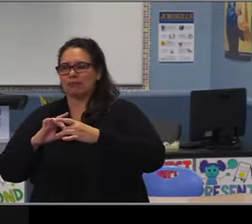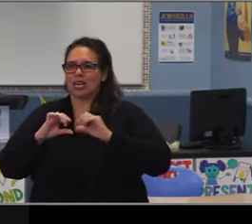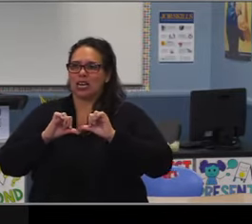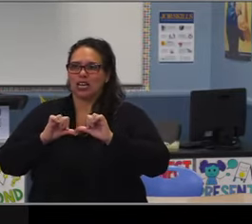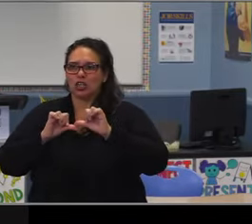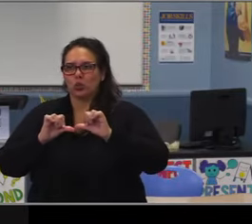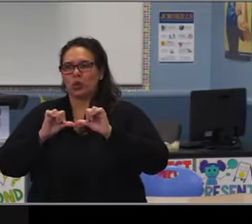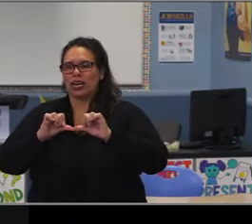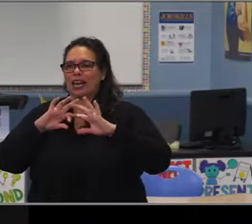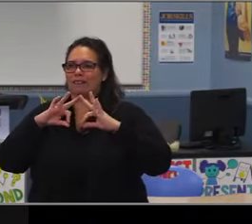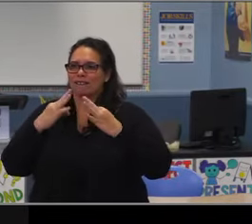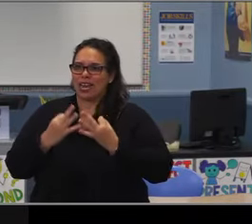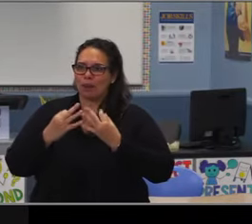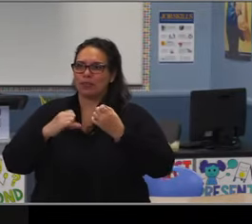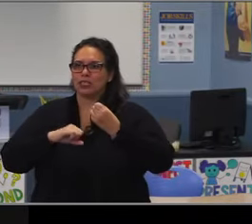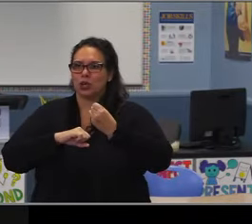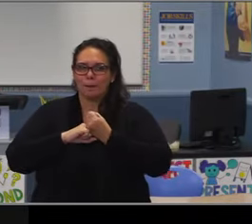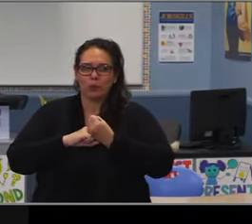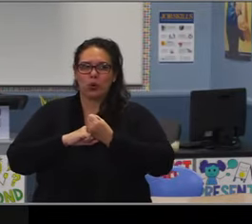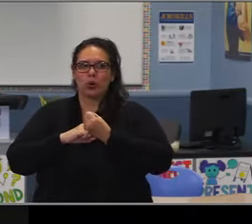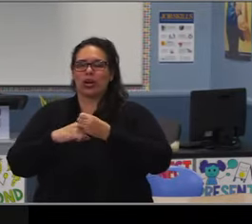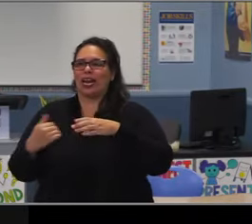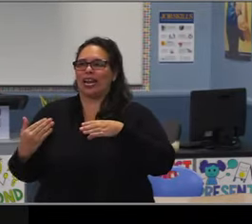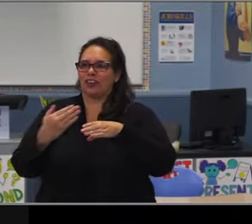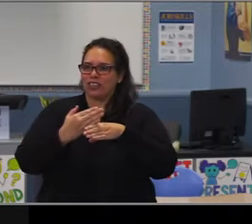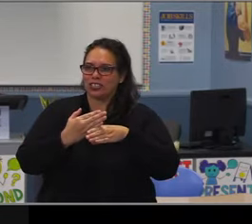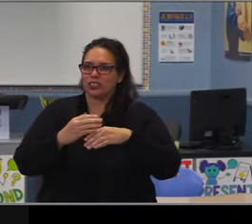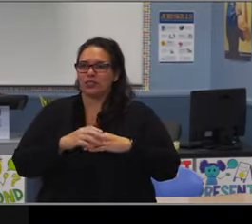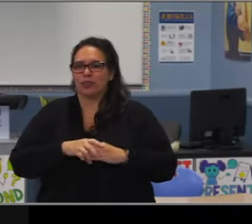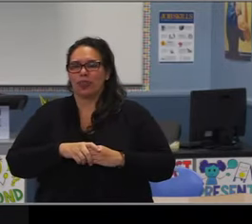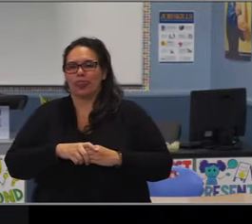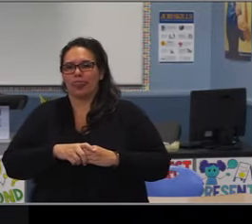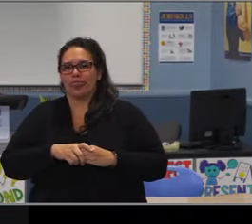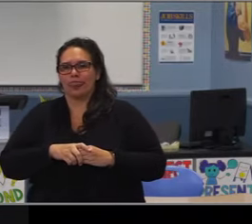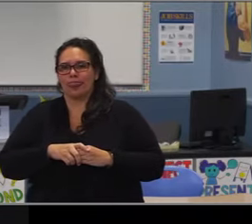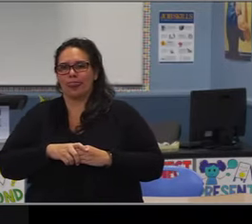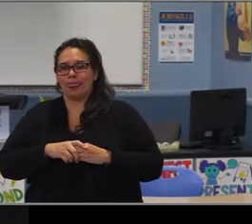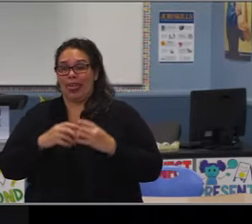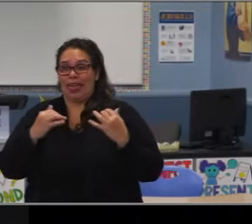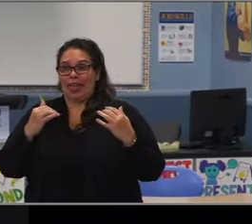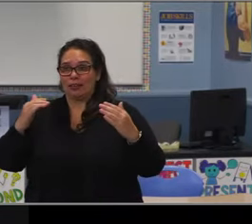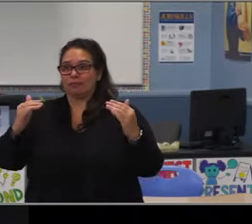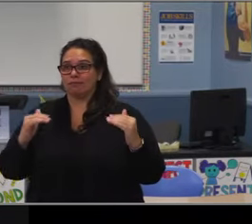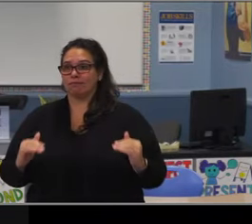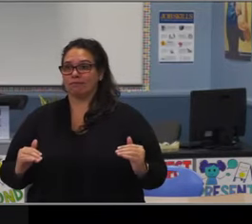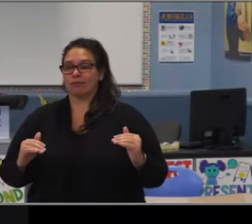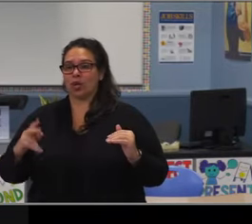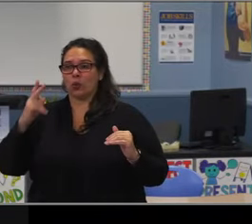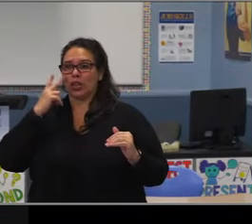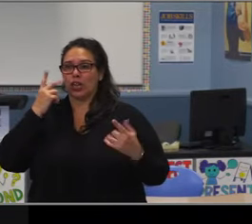or across orchestra and band. And then finally we have more teachers